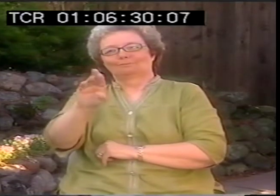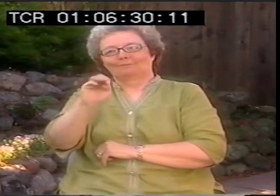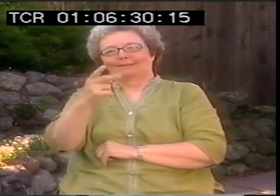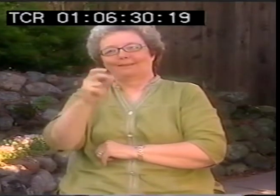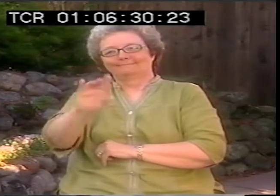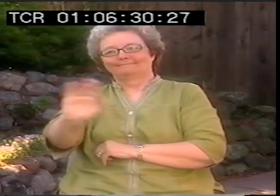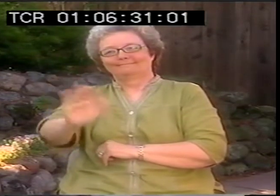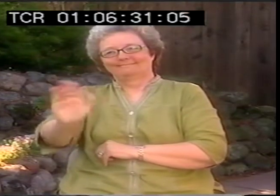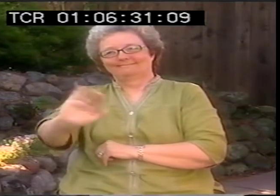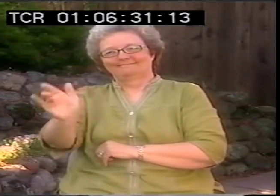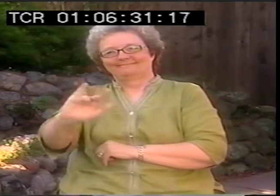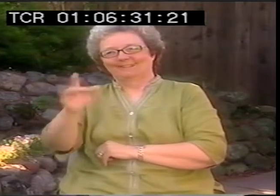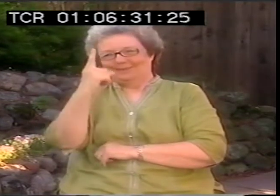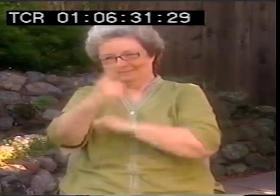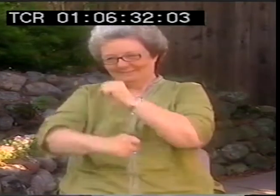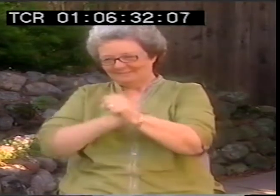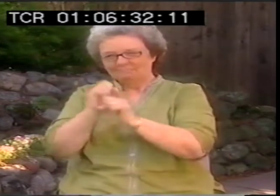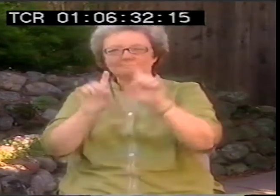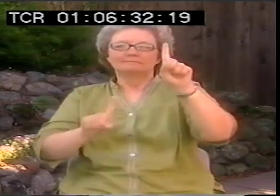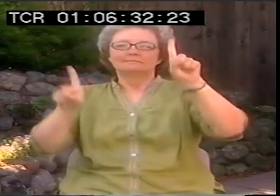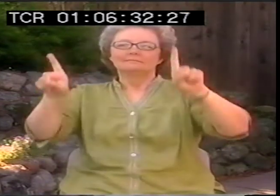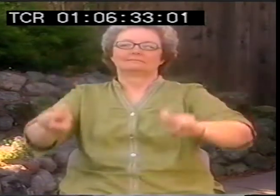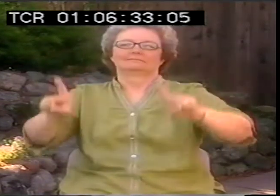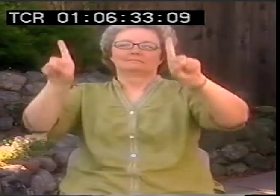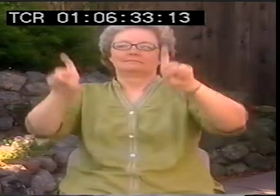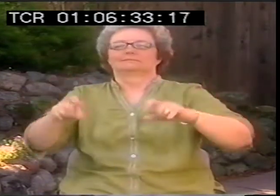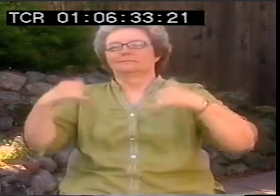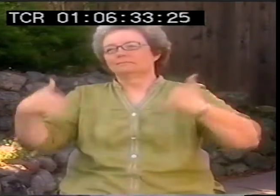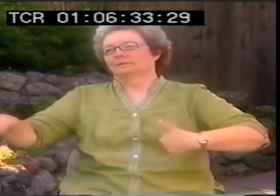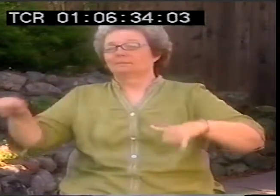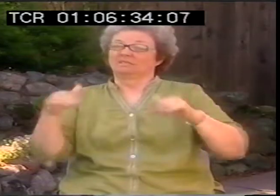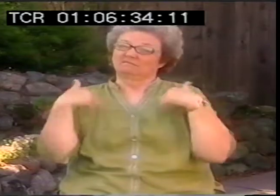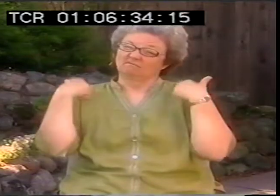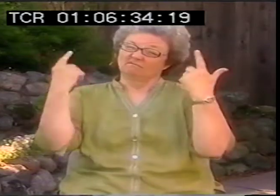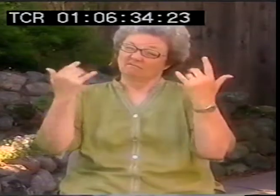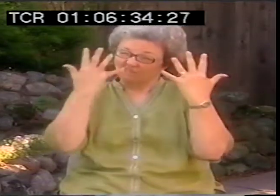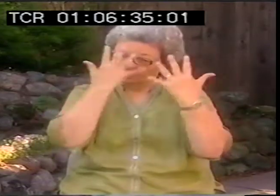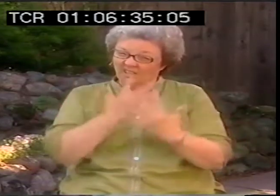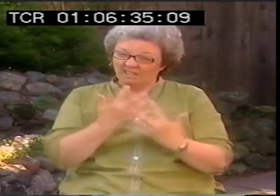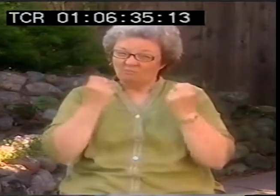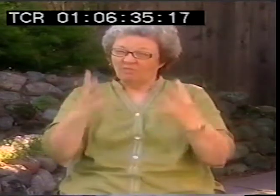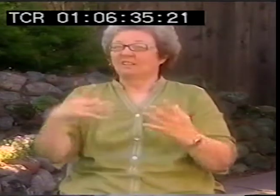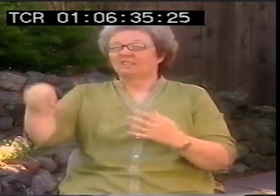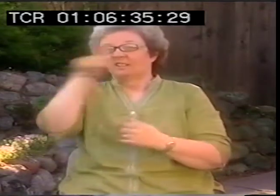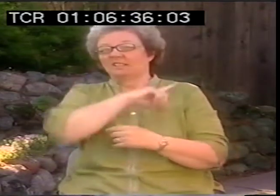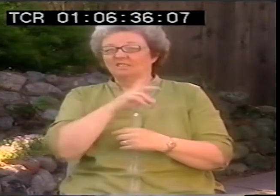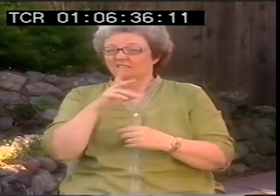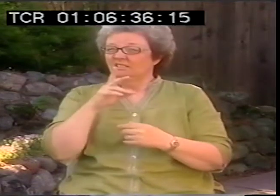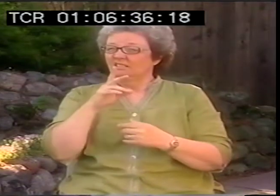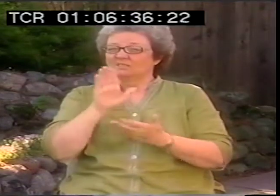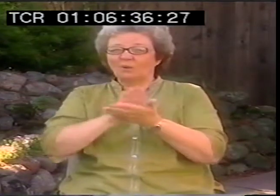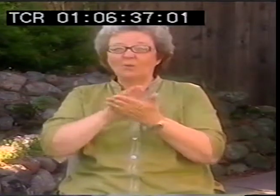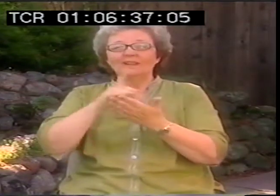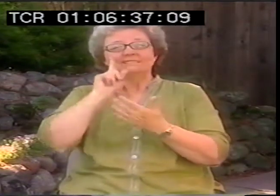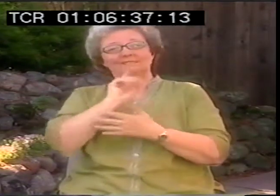And that was after a year, you would get tested. It was really sad because, you know,